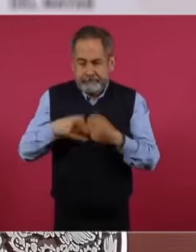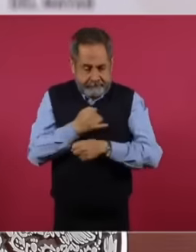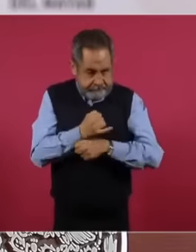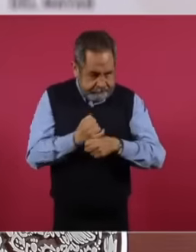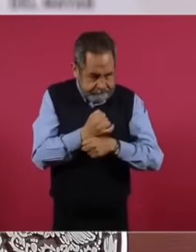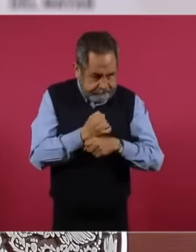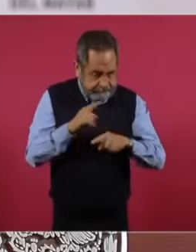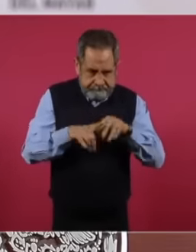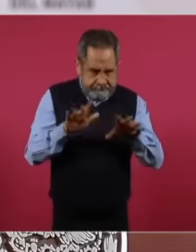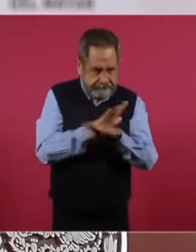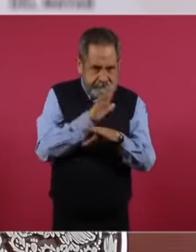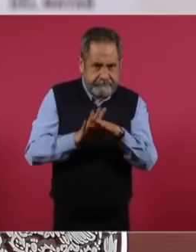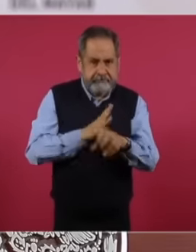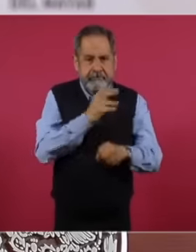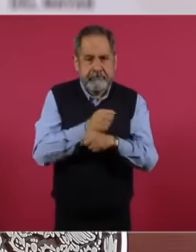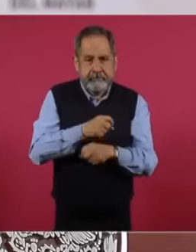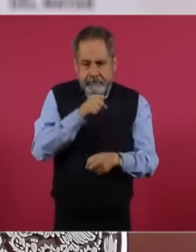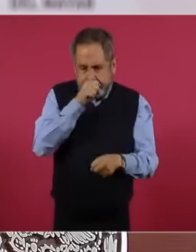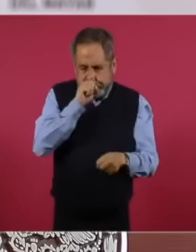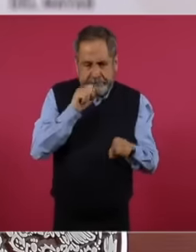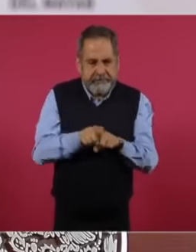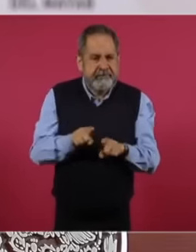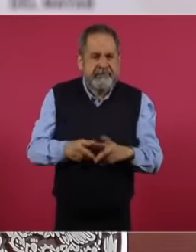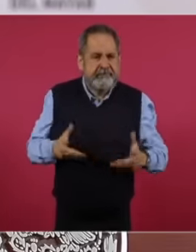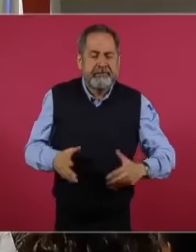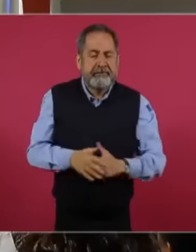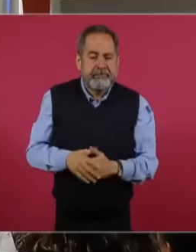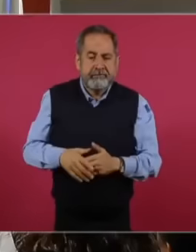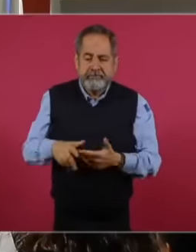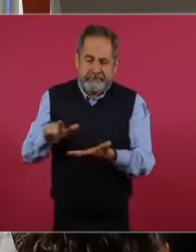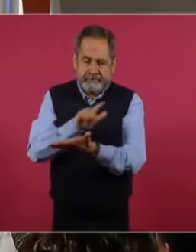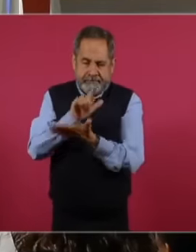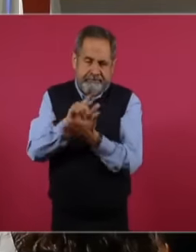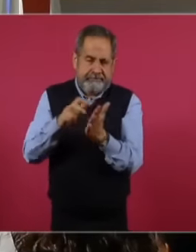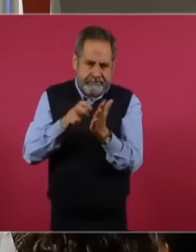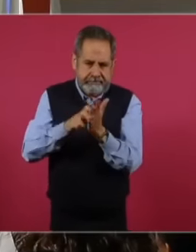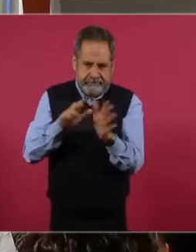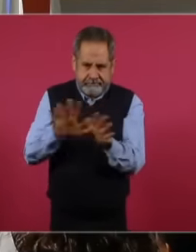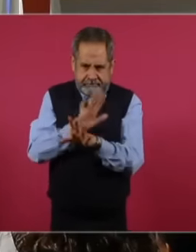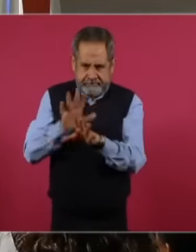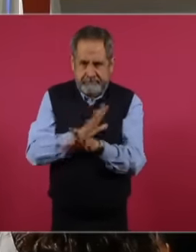these actions, we will take legal measures and present the corresponding complaints